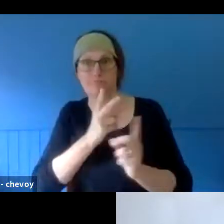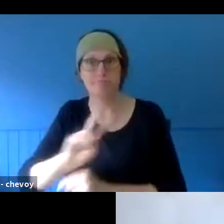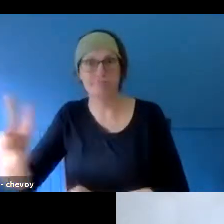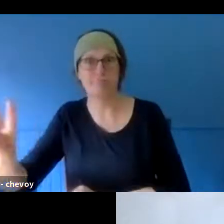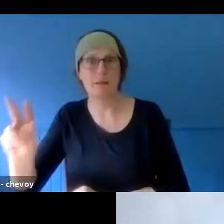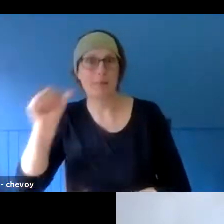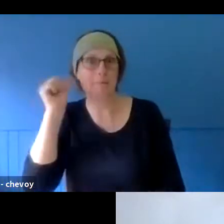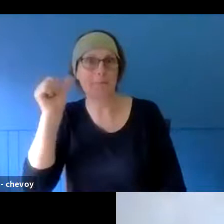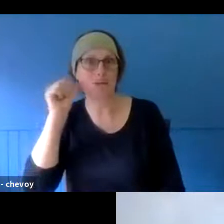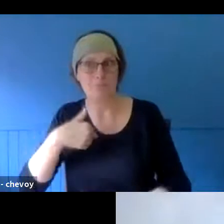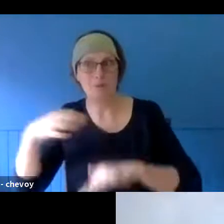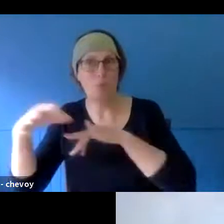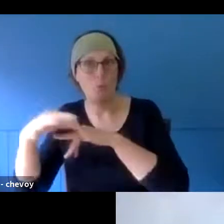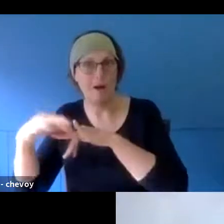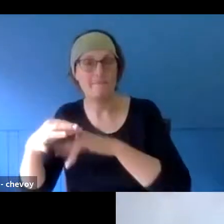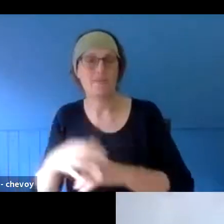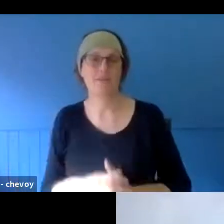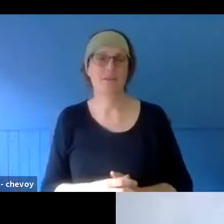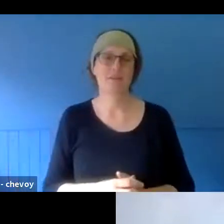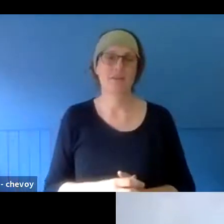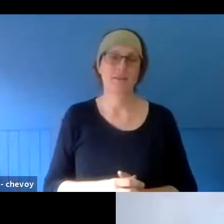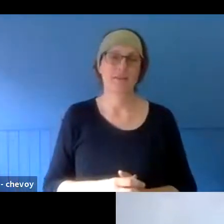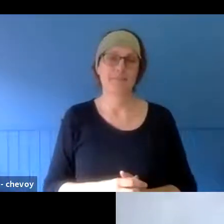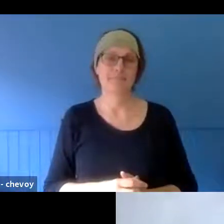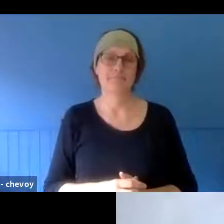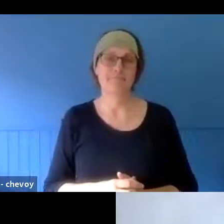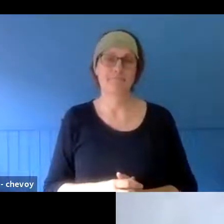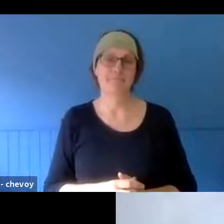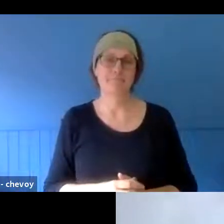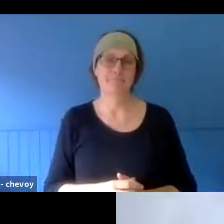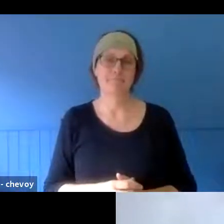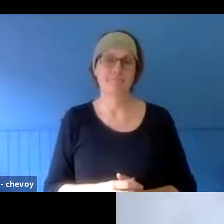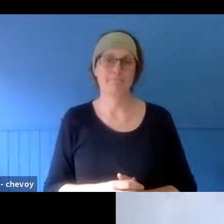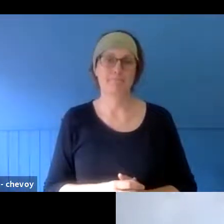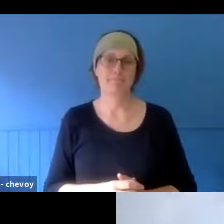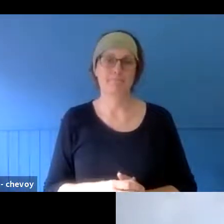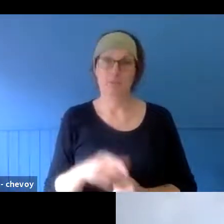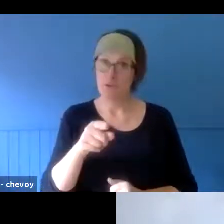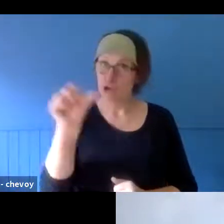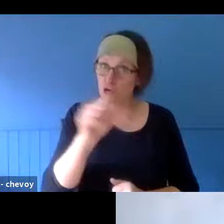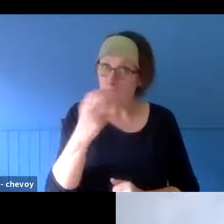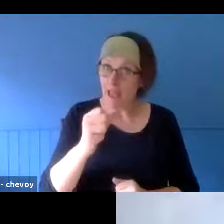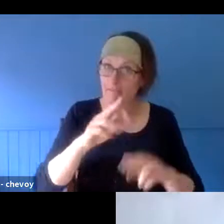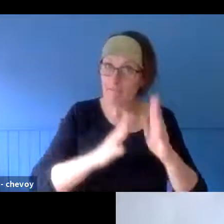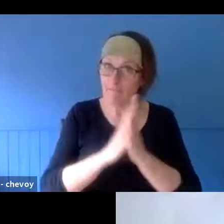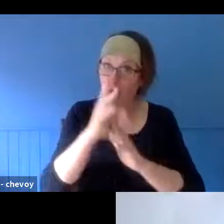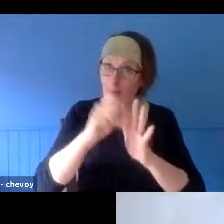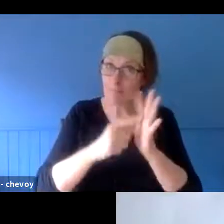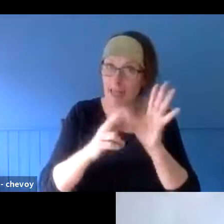are watching and listening - that everyone should have a fire plan.